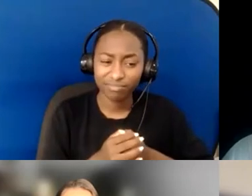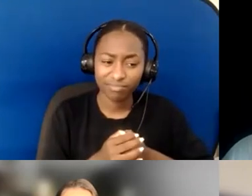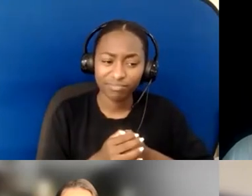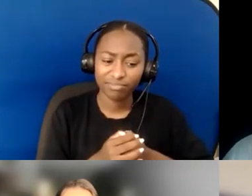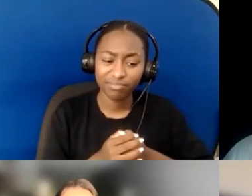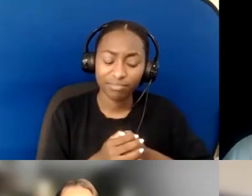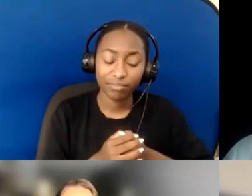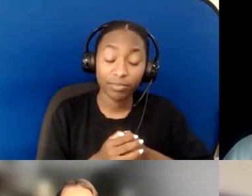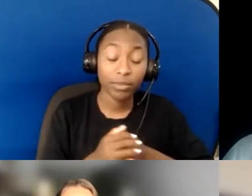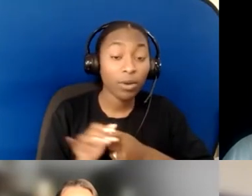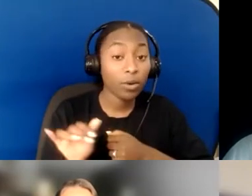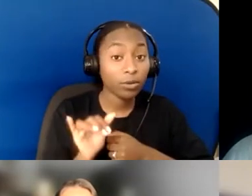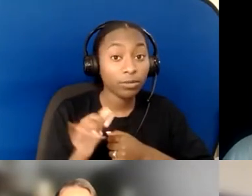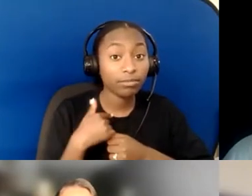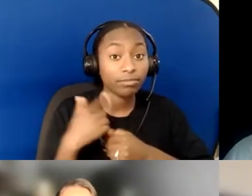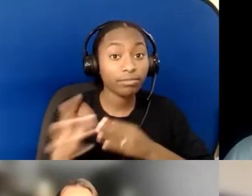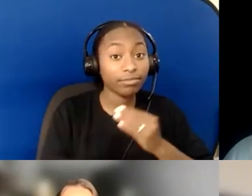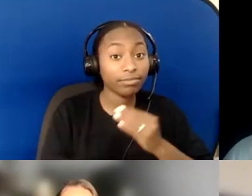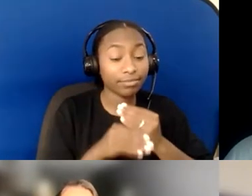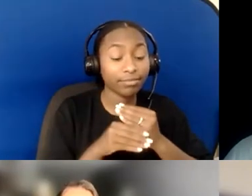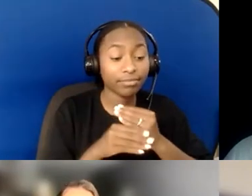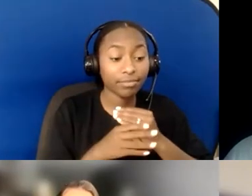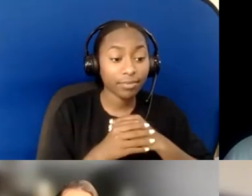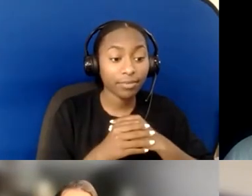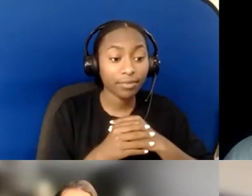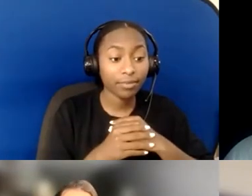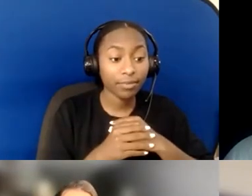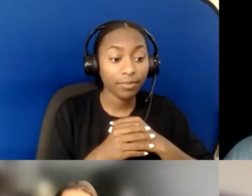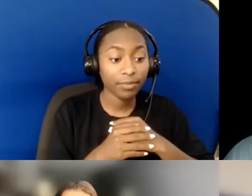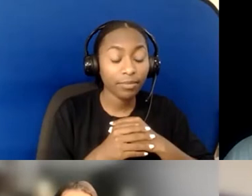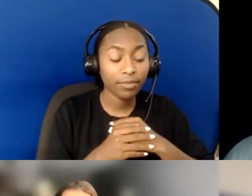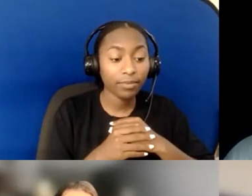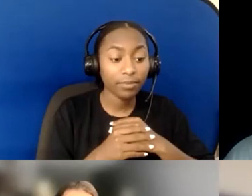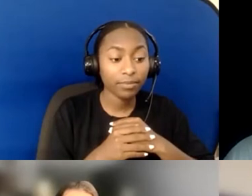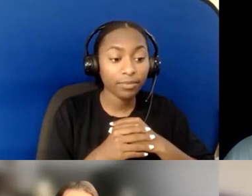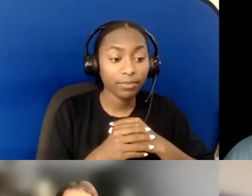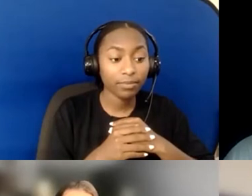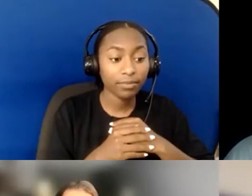The last thing I would say is I loved the point in the session as well to say, "End every meeting